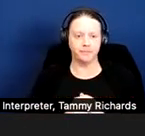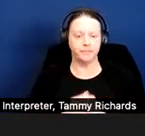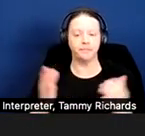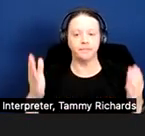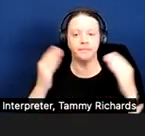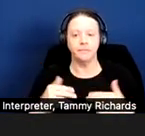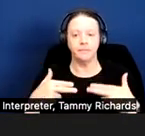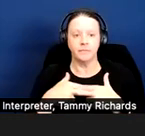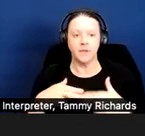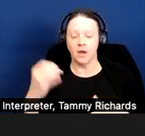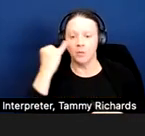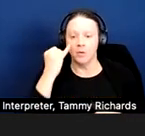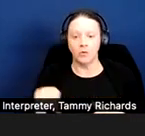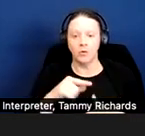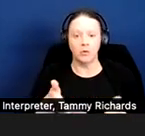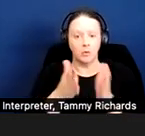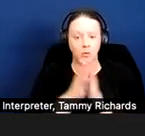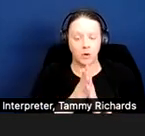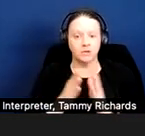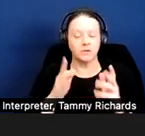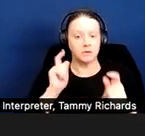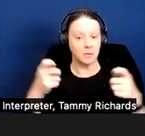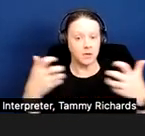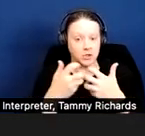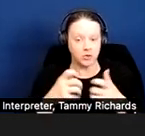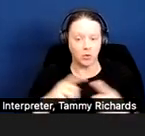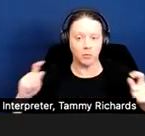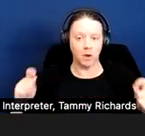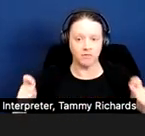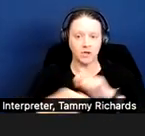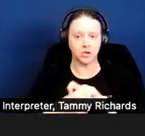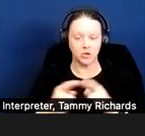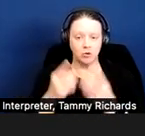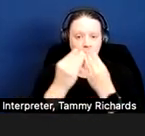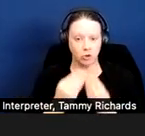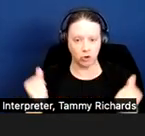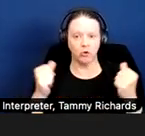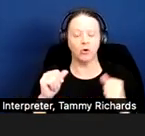If you're requesting accommodation or a modification to cure an alleged lease violation, you want